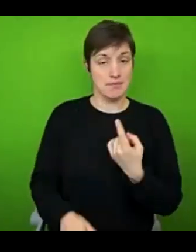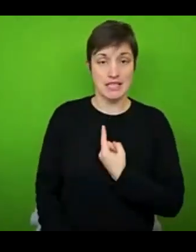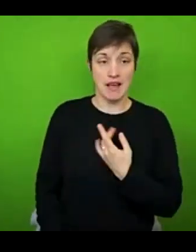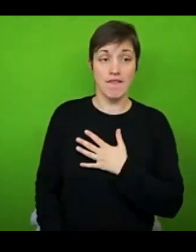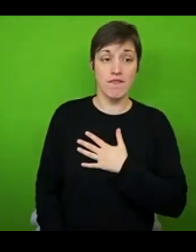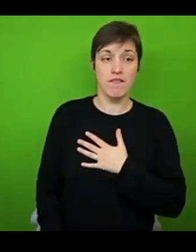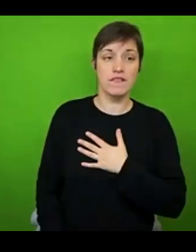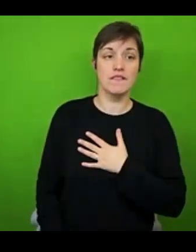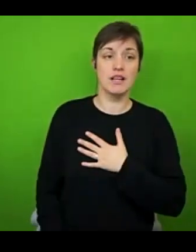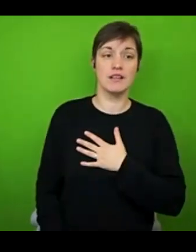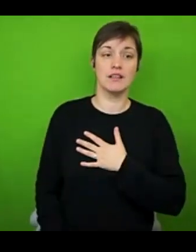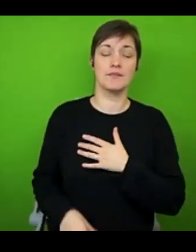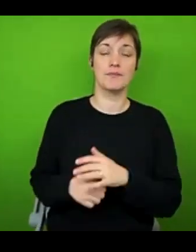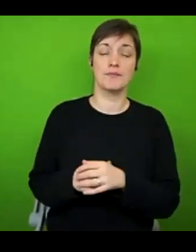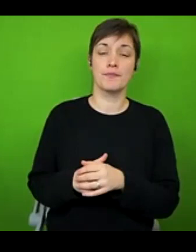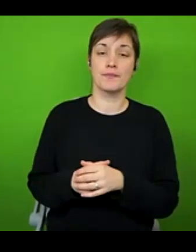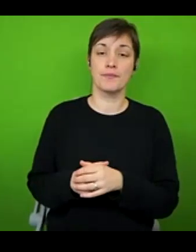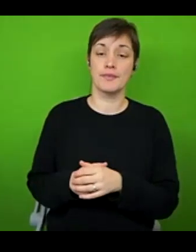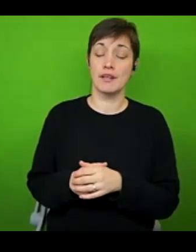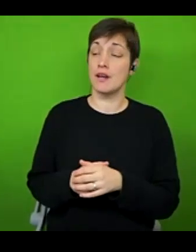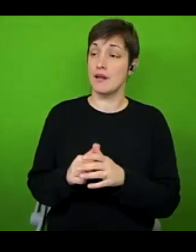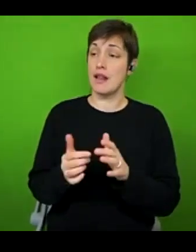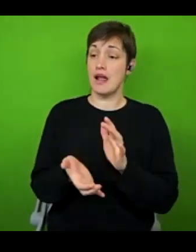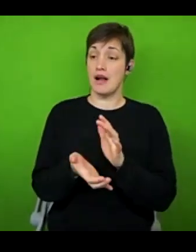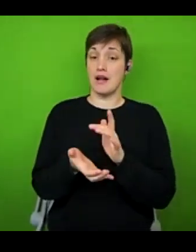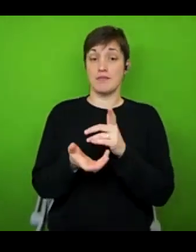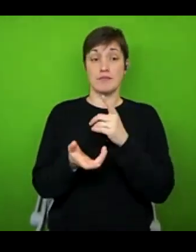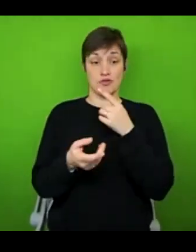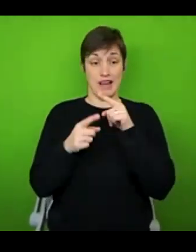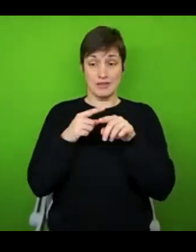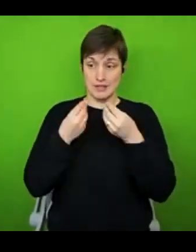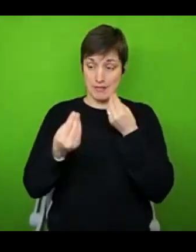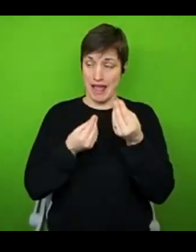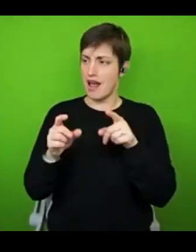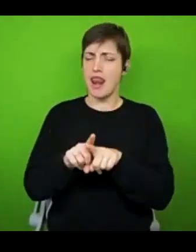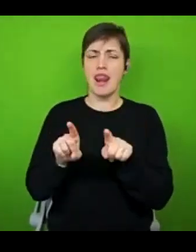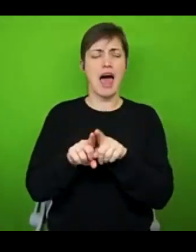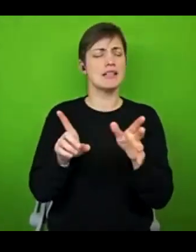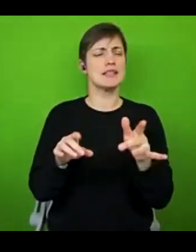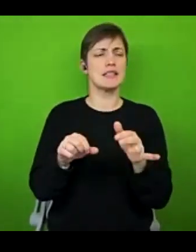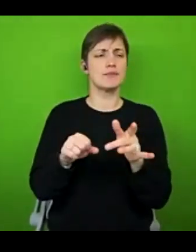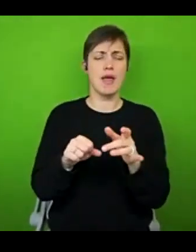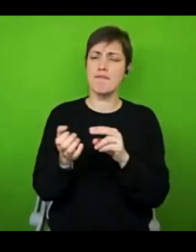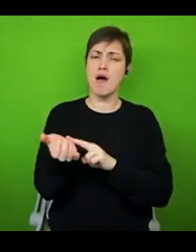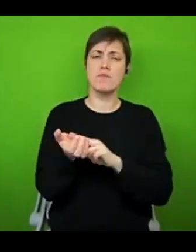challenges with things like blue badges because like you said, dynamic disability, and it's more difficult for people